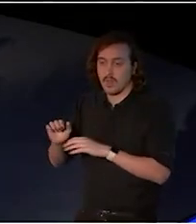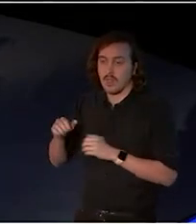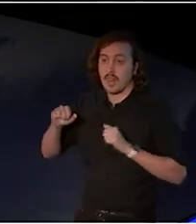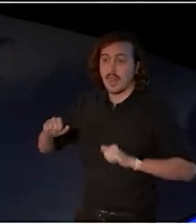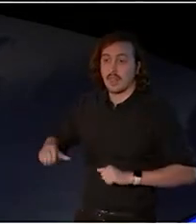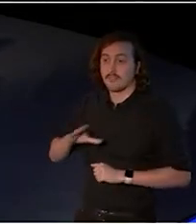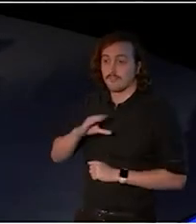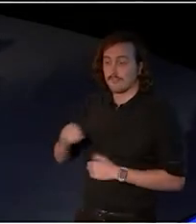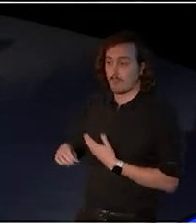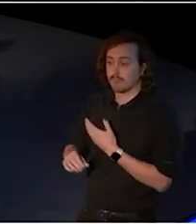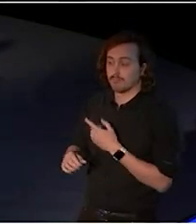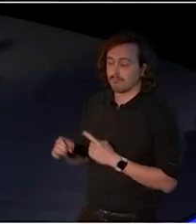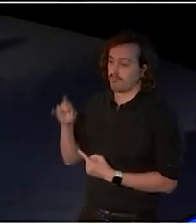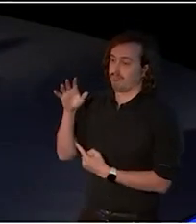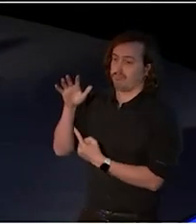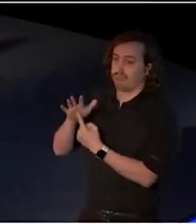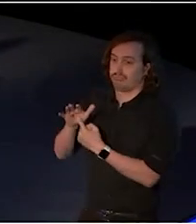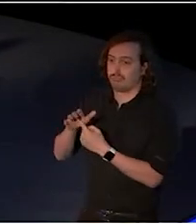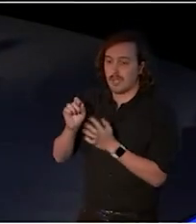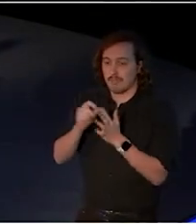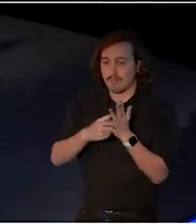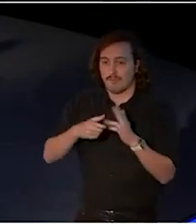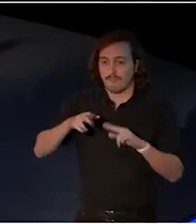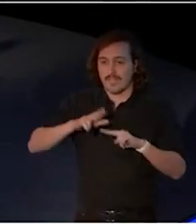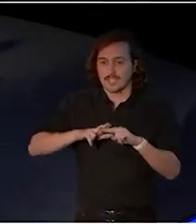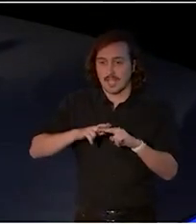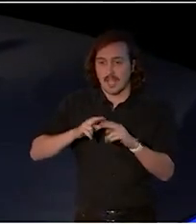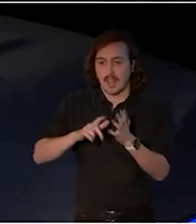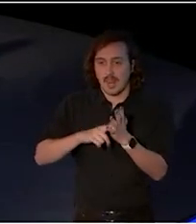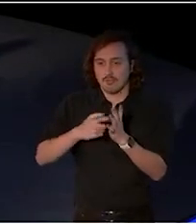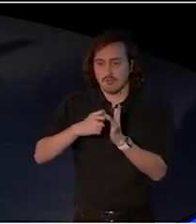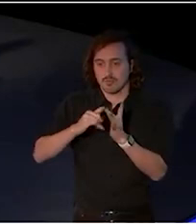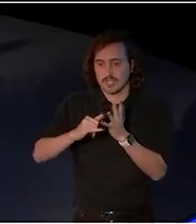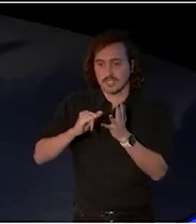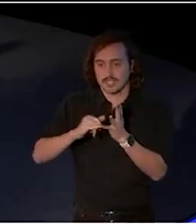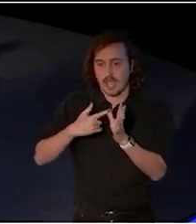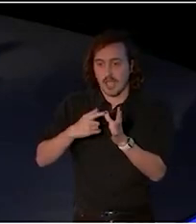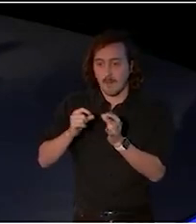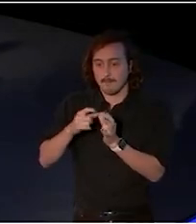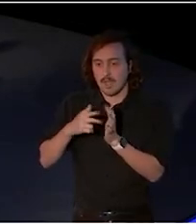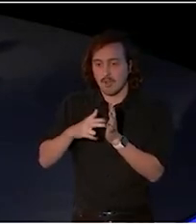distinguished Professor Larissa Behrendt, who is present here today,